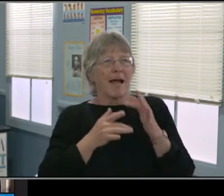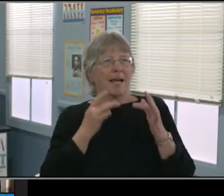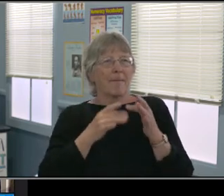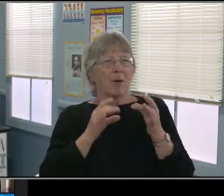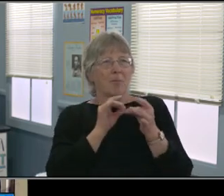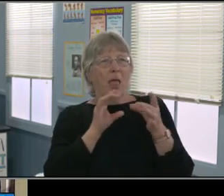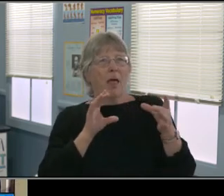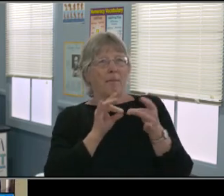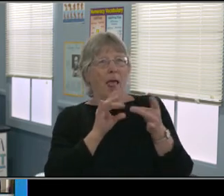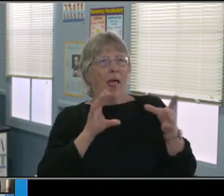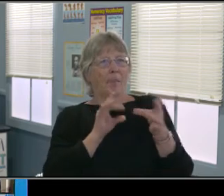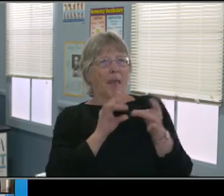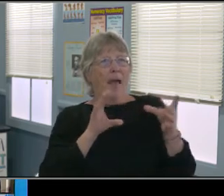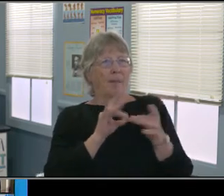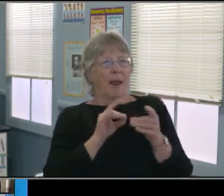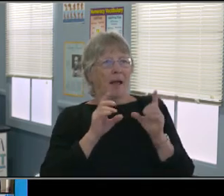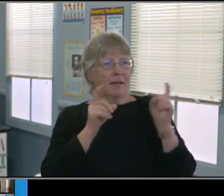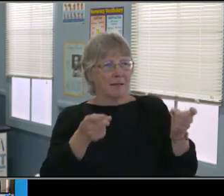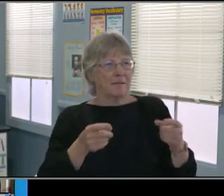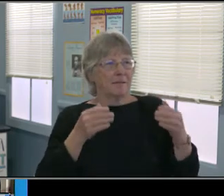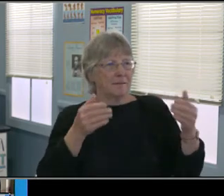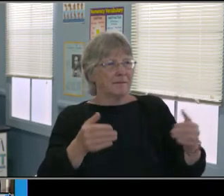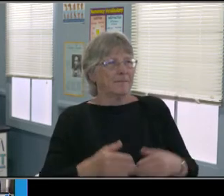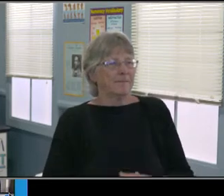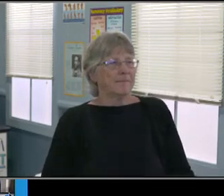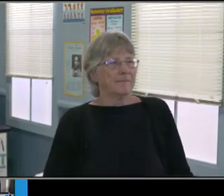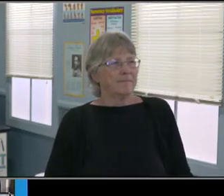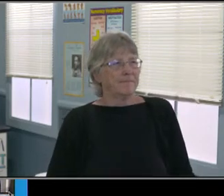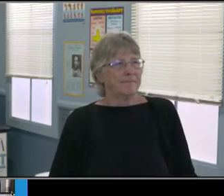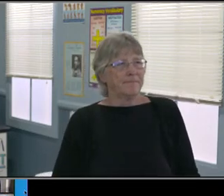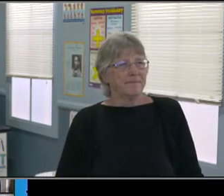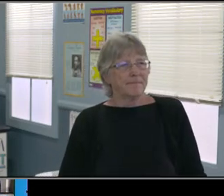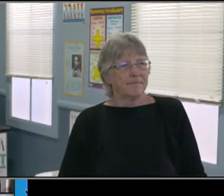But again, these are interesting times that we're facing with our kids.